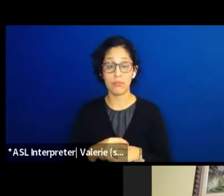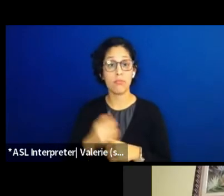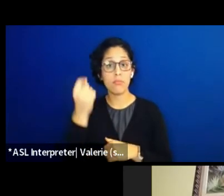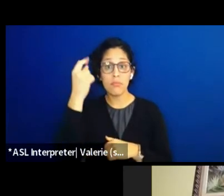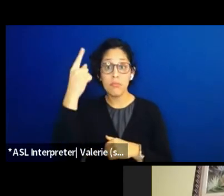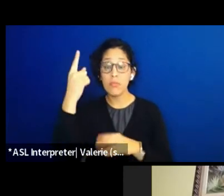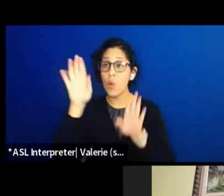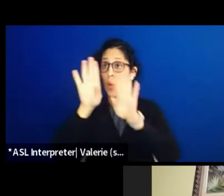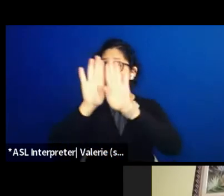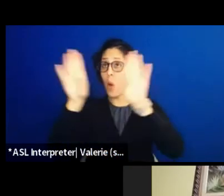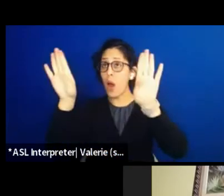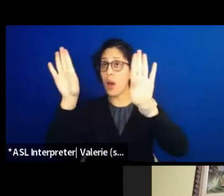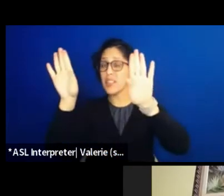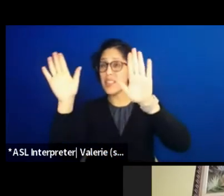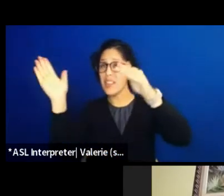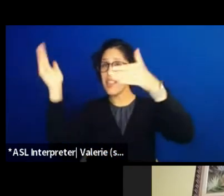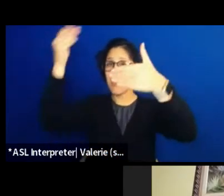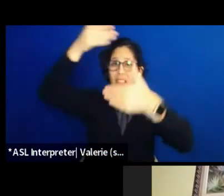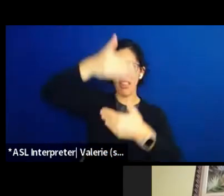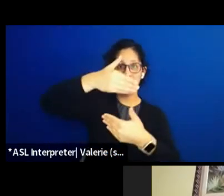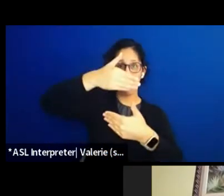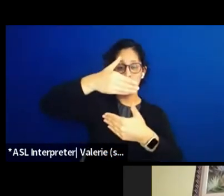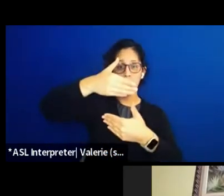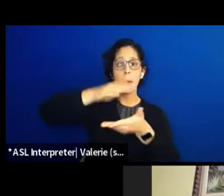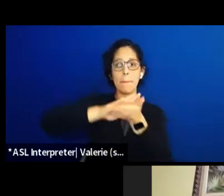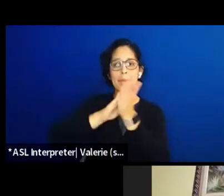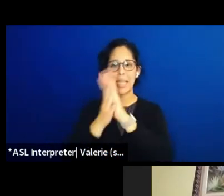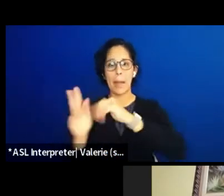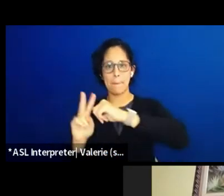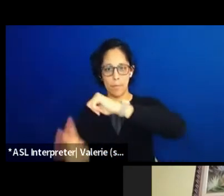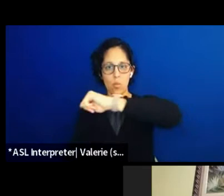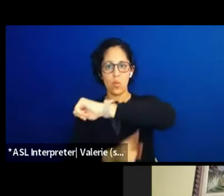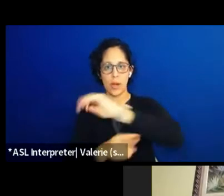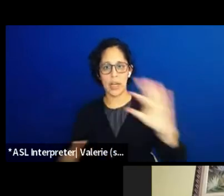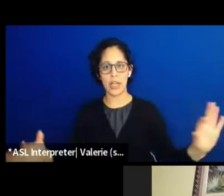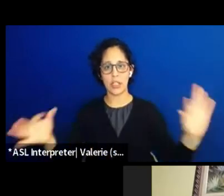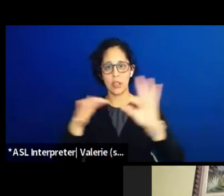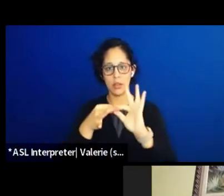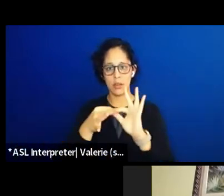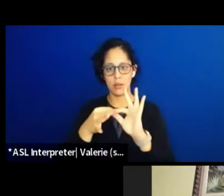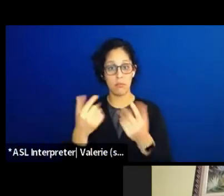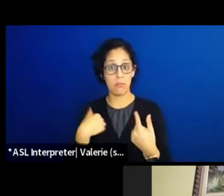So how I do this work is that I upload the traditional spiritual practices of my people.